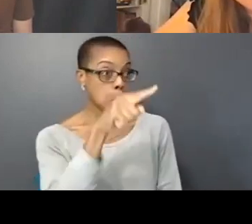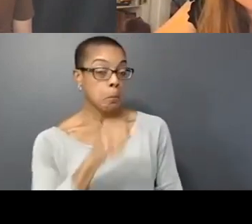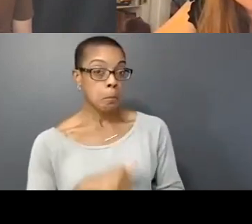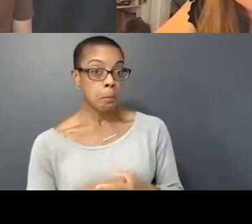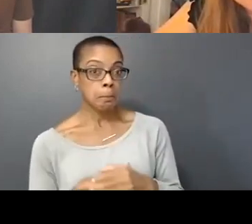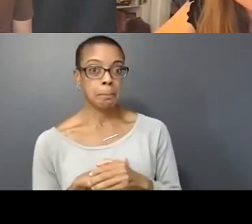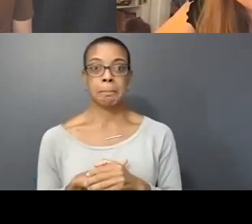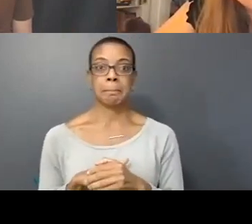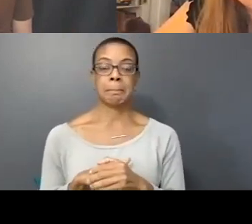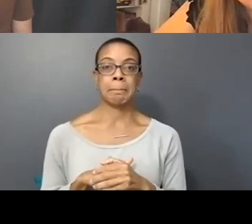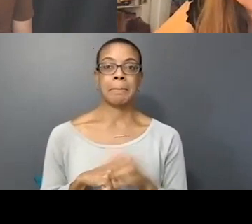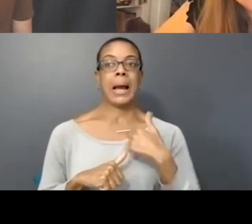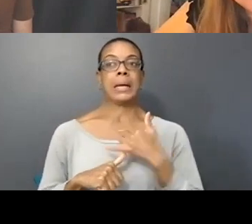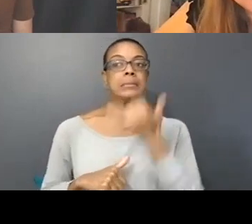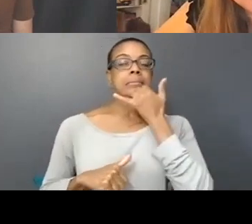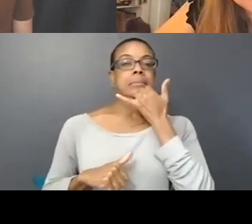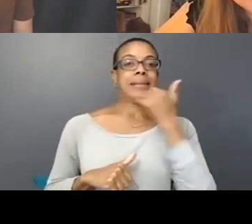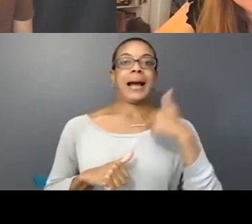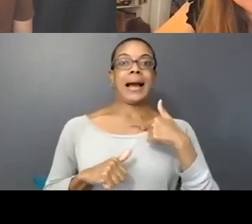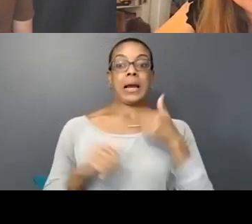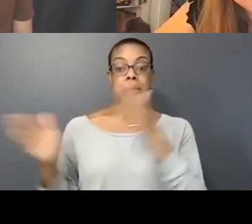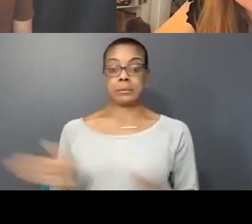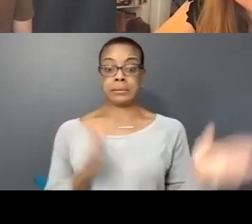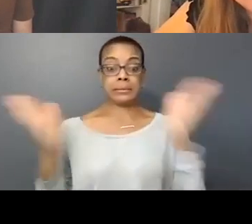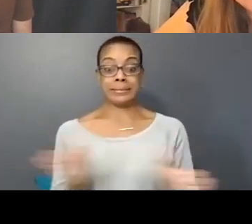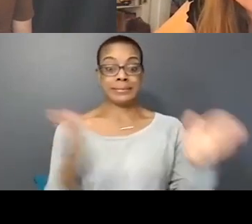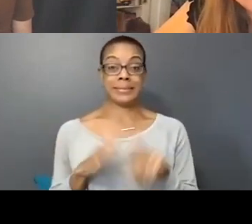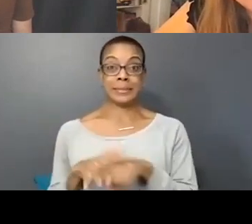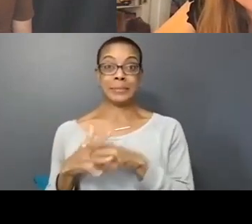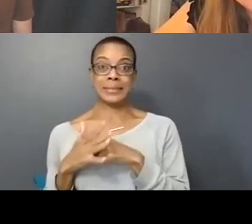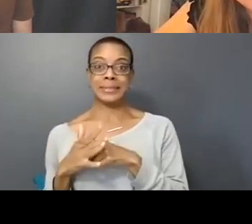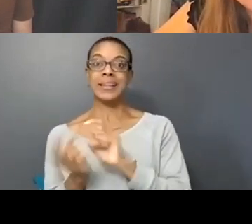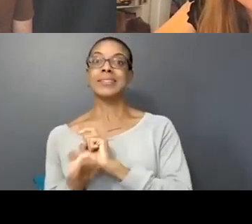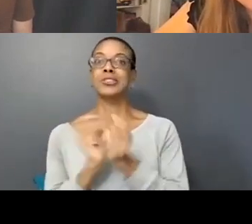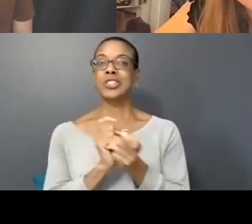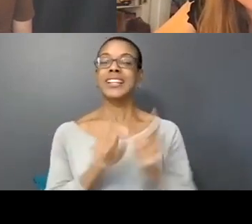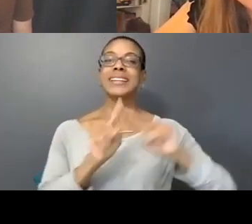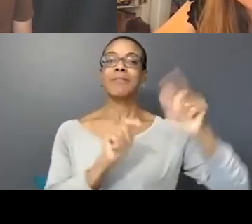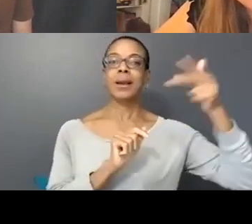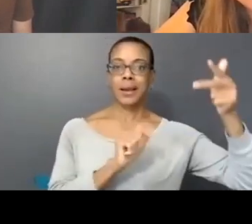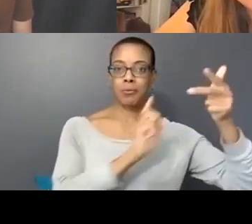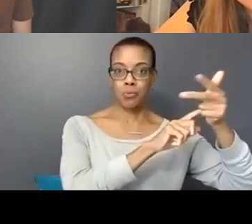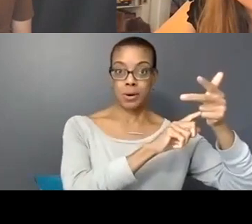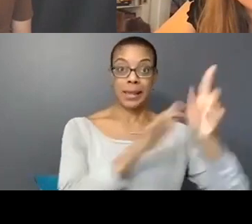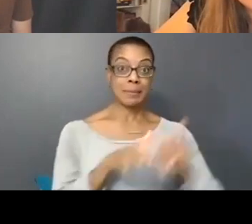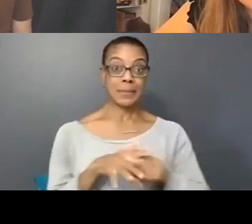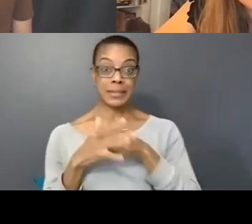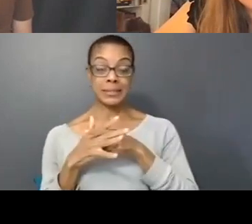So I was over prepared in the beginning so I switched to a different virtual camera. So in the beginning, I'll just show that